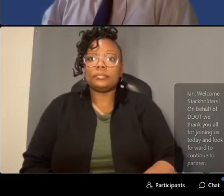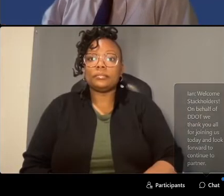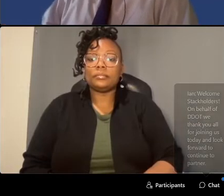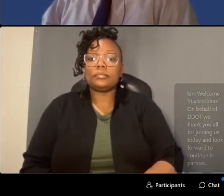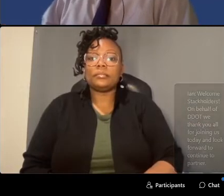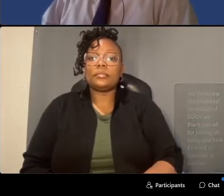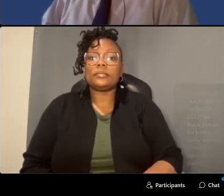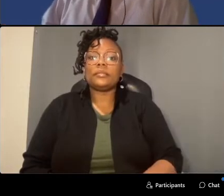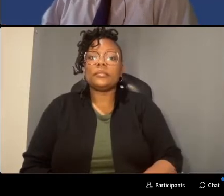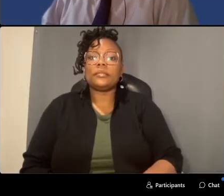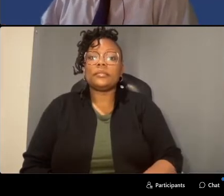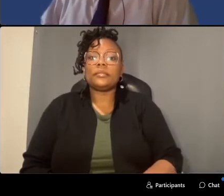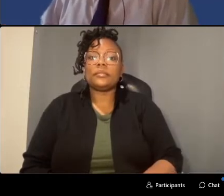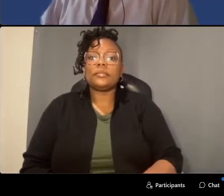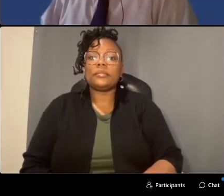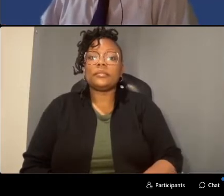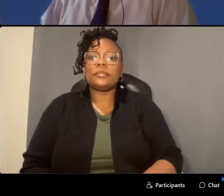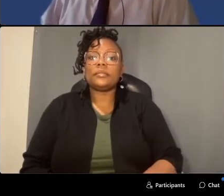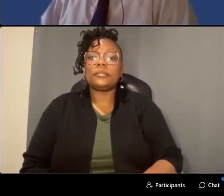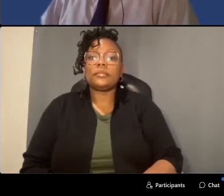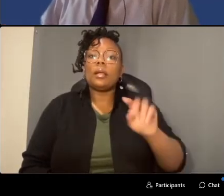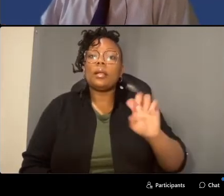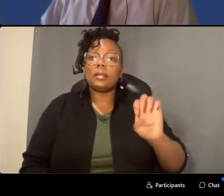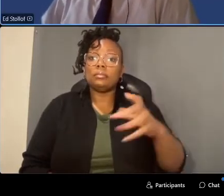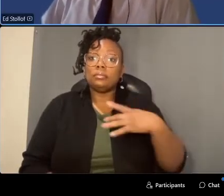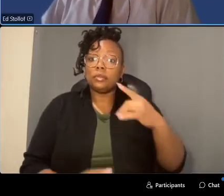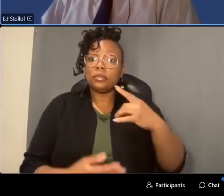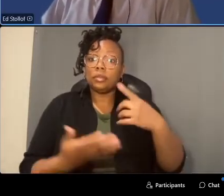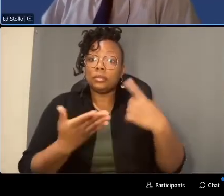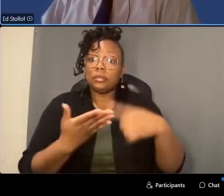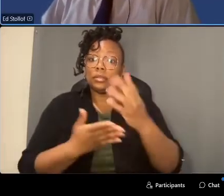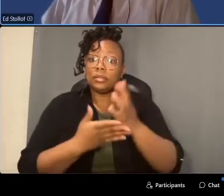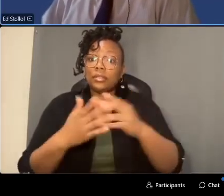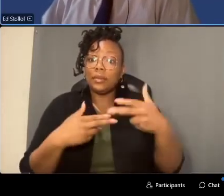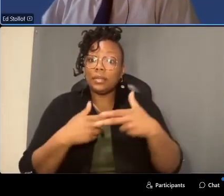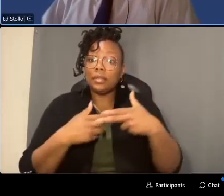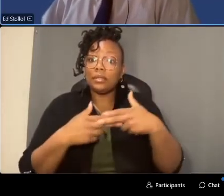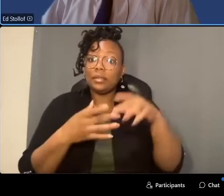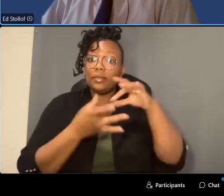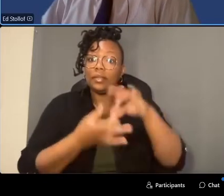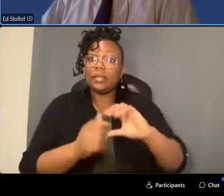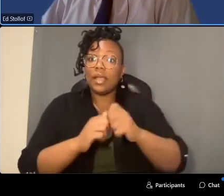charlotte would you like to go over some of the slides regarding how to participate